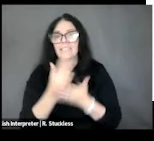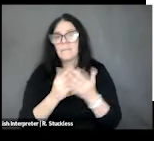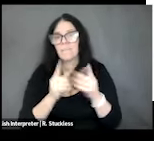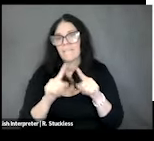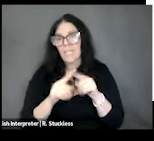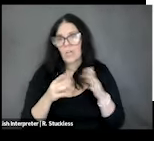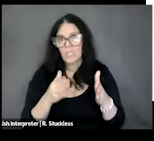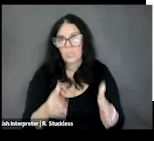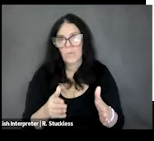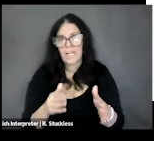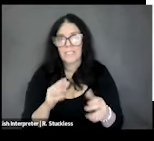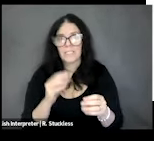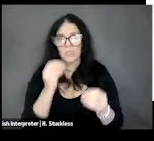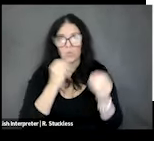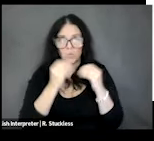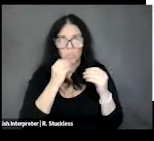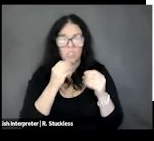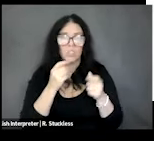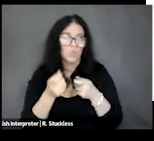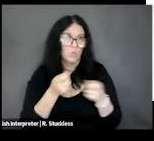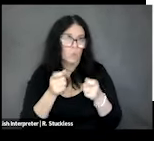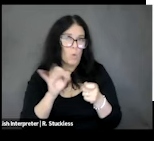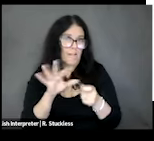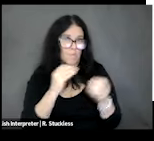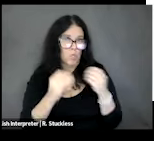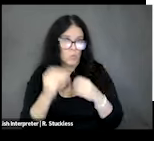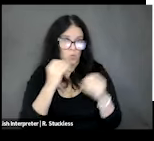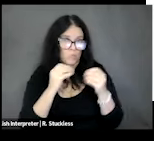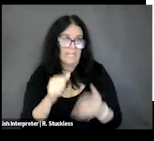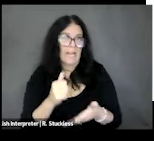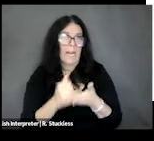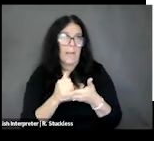nutrition and the control of your nutrients may be able to help if you're experiencing